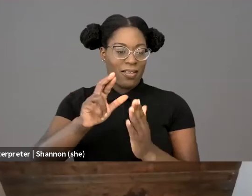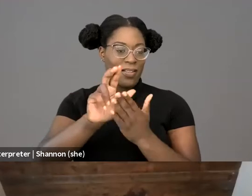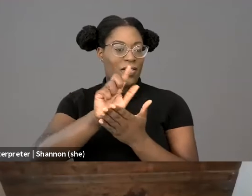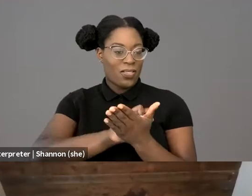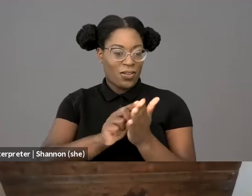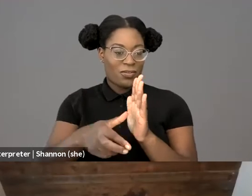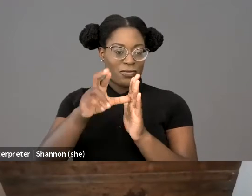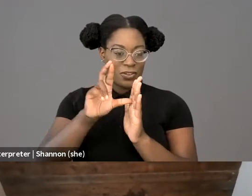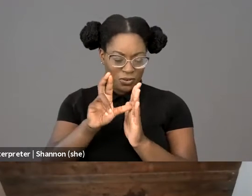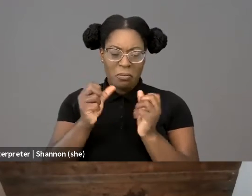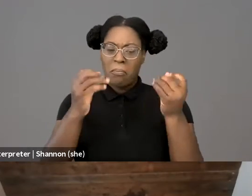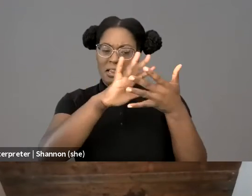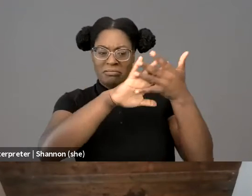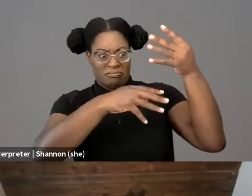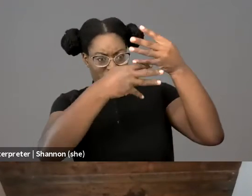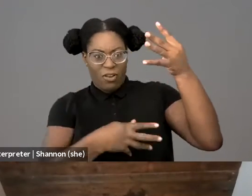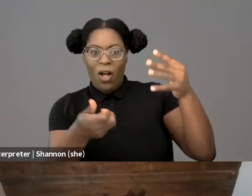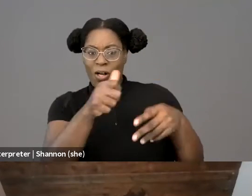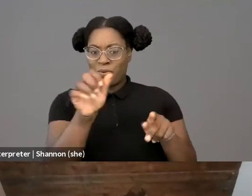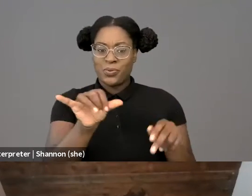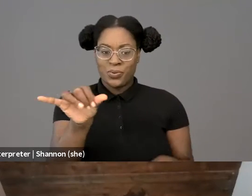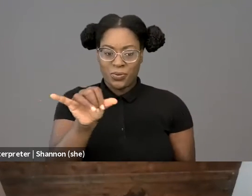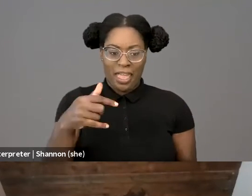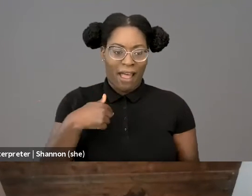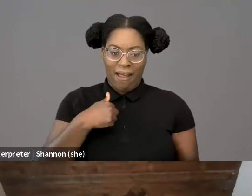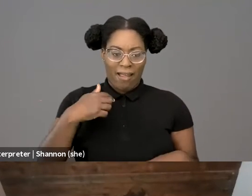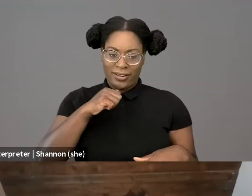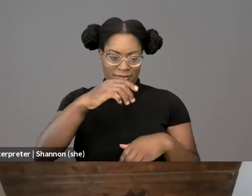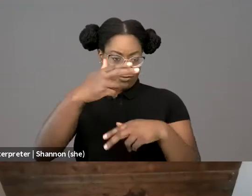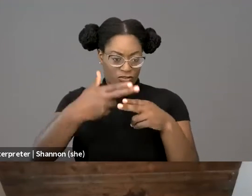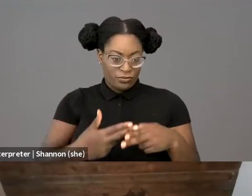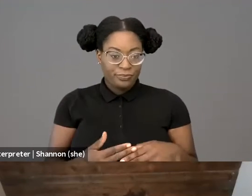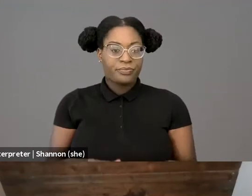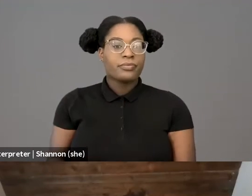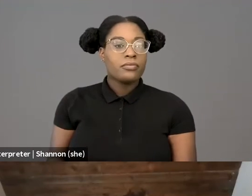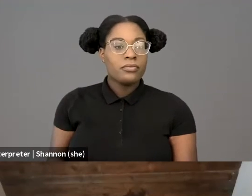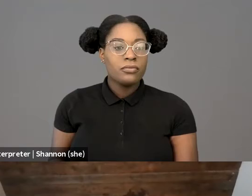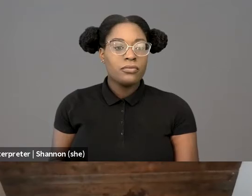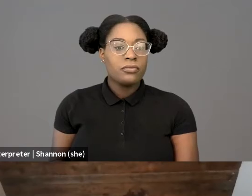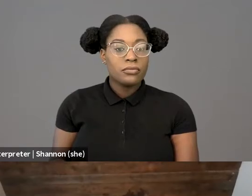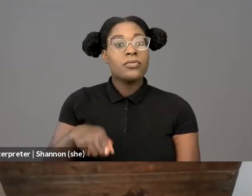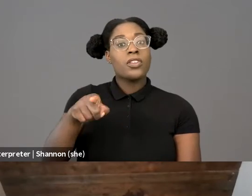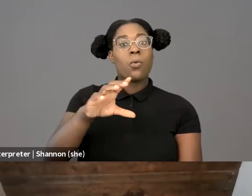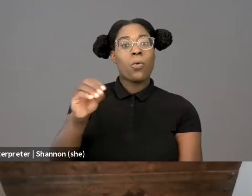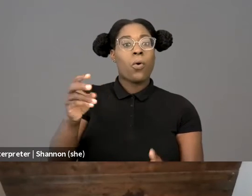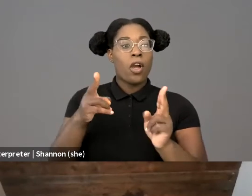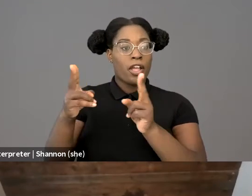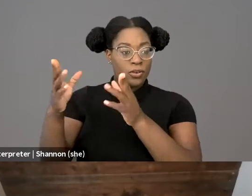of the AALS Criminal Justice Section of, and Chair of the AALS Law and Humanities Section.